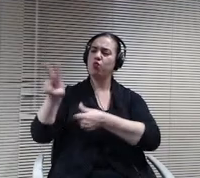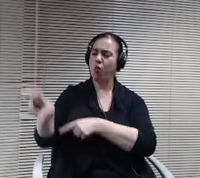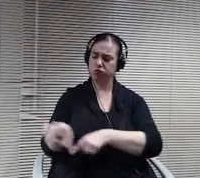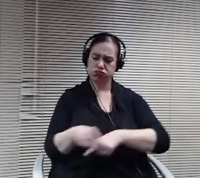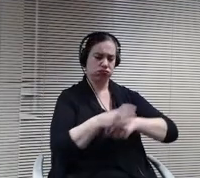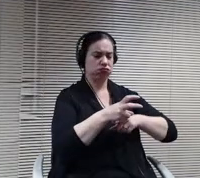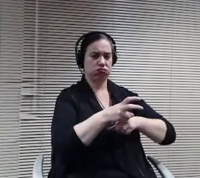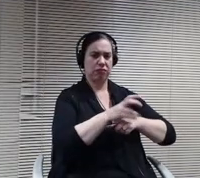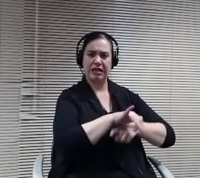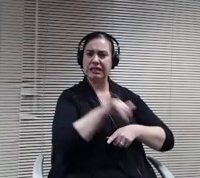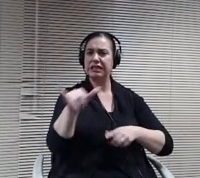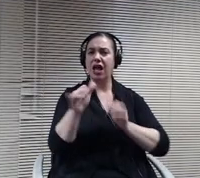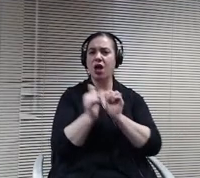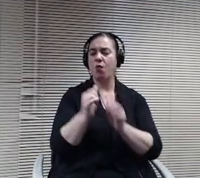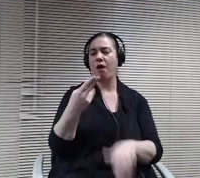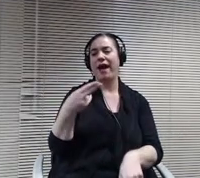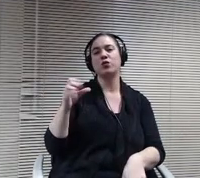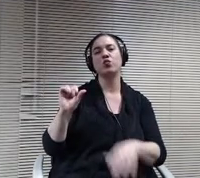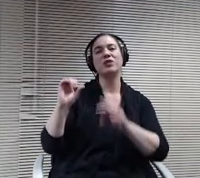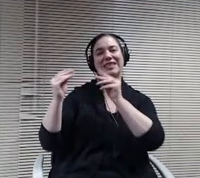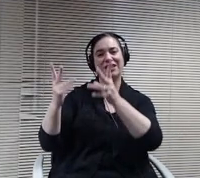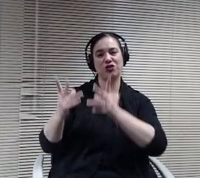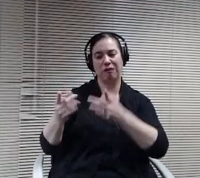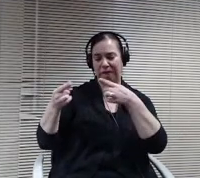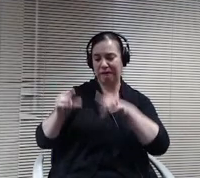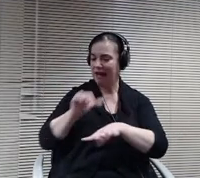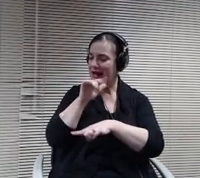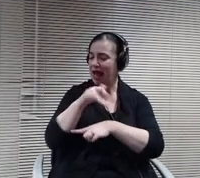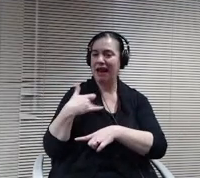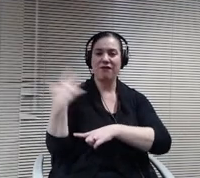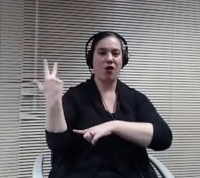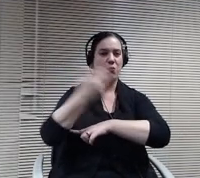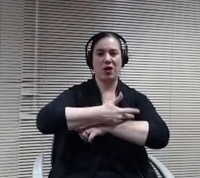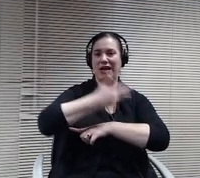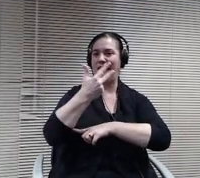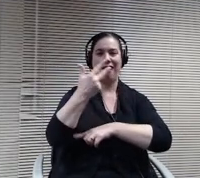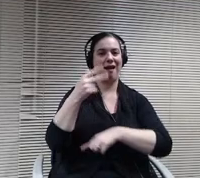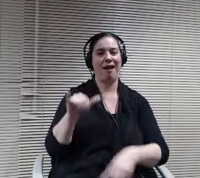having three days of hybrid an one day of E learning during the